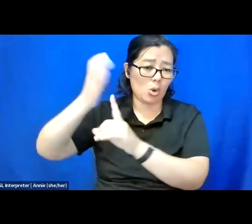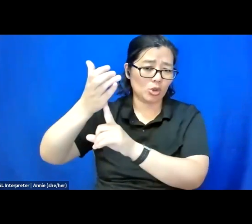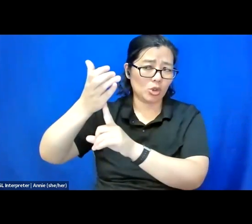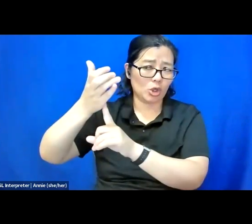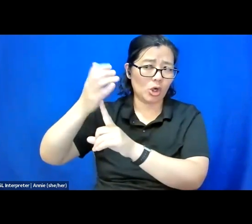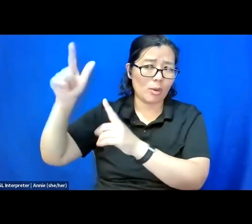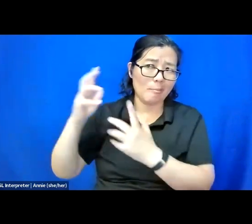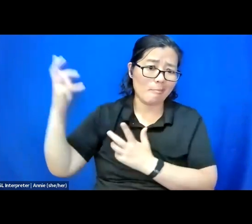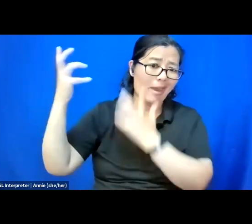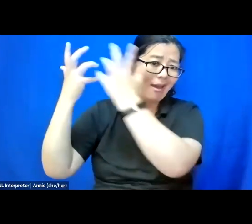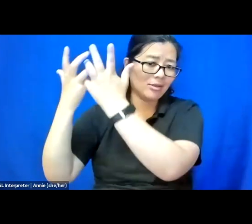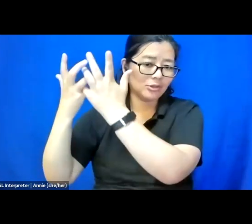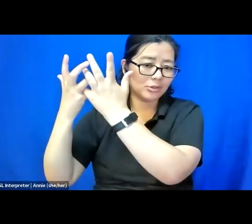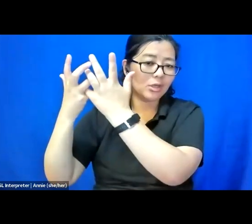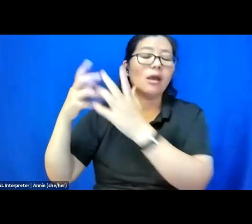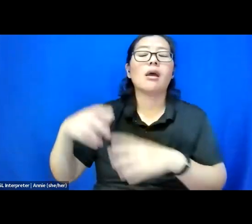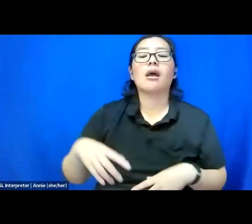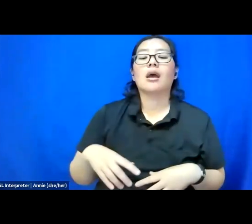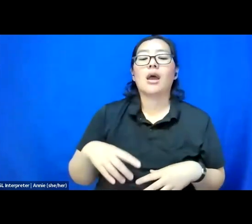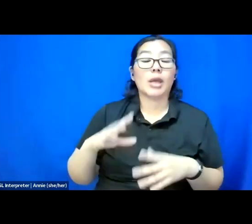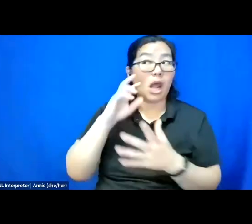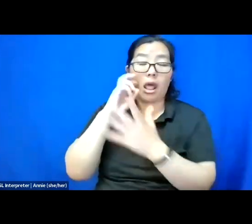And we get caught up in saying exactly the right things,